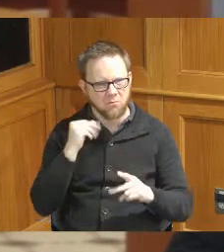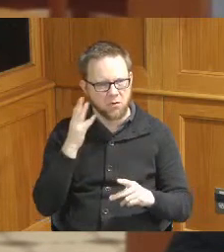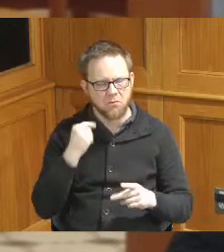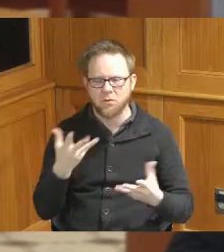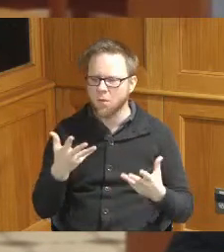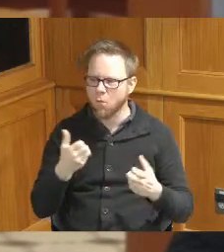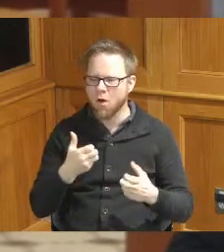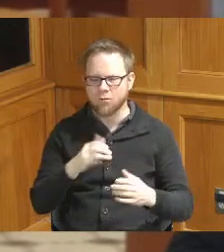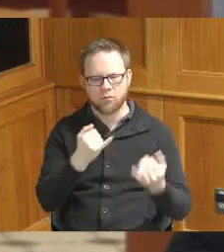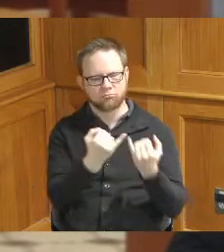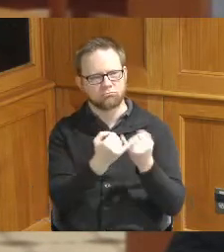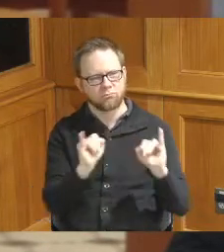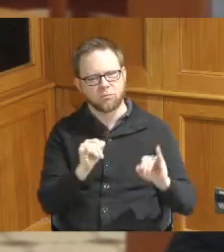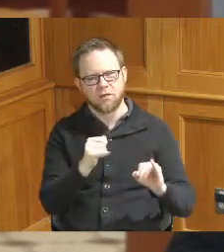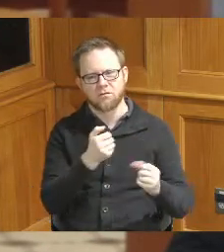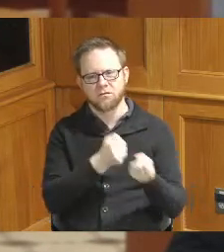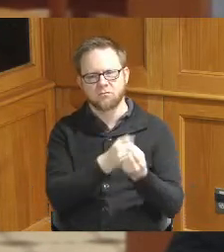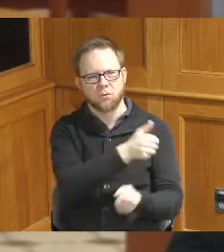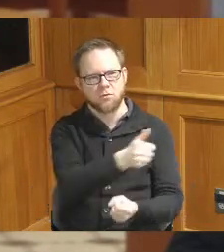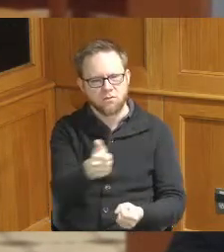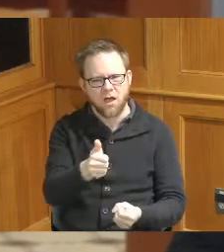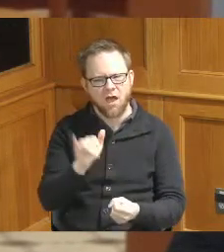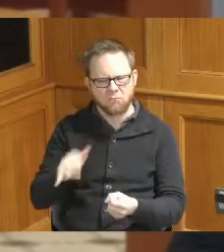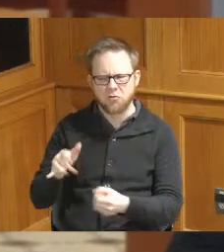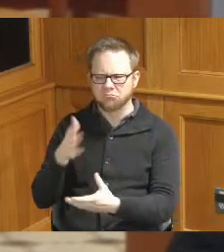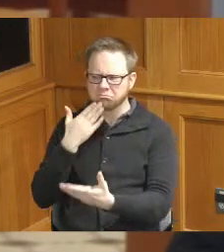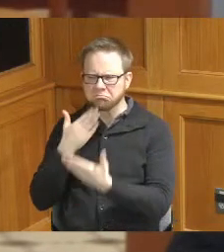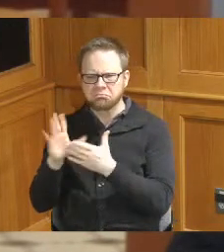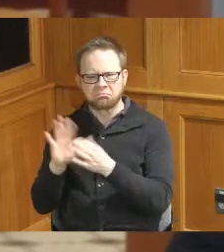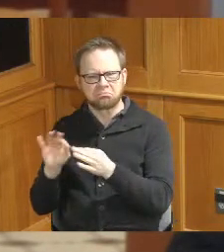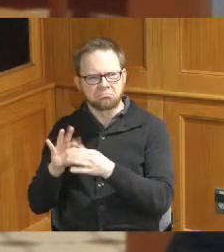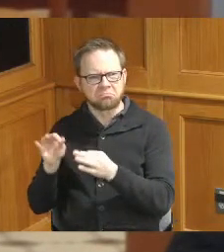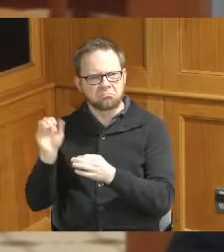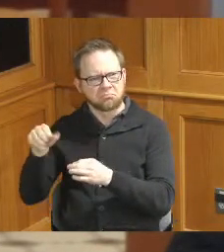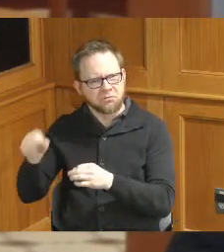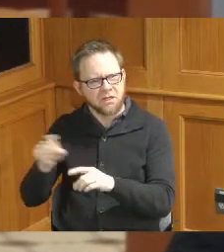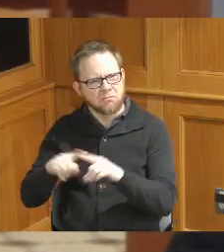and yeah you're talking about all the good things I mean you can you can have all the access to all